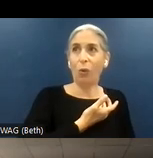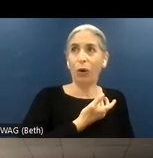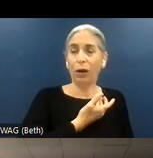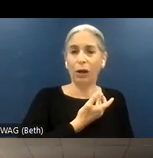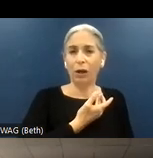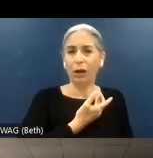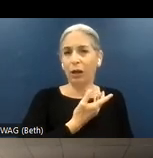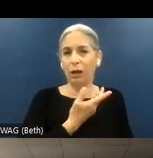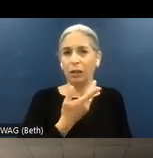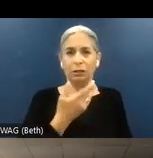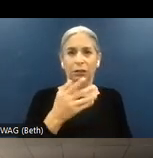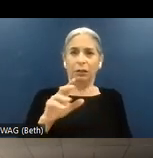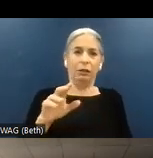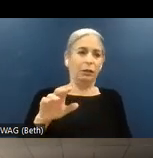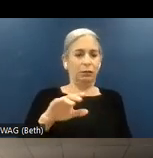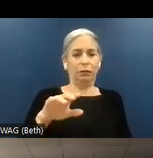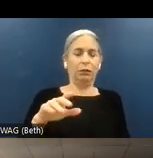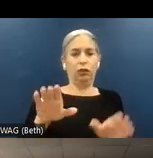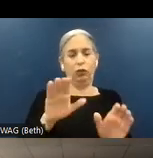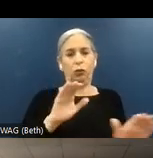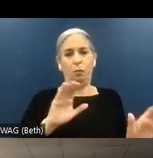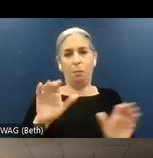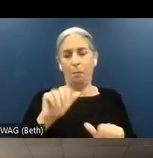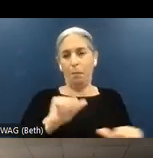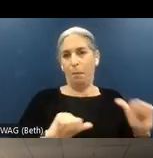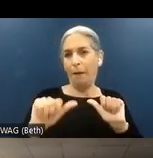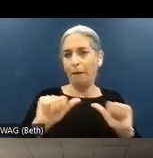to perform the accessibility remediation, there was, I mean, implemented by the developers,